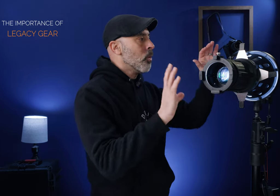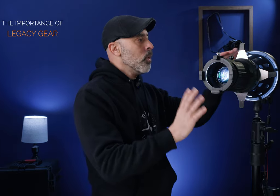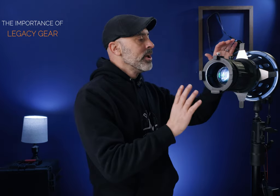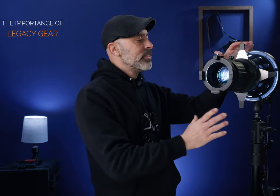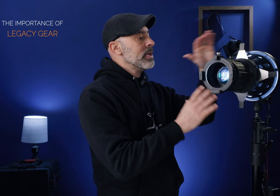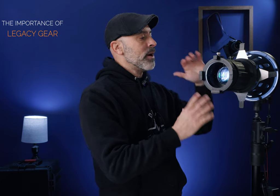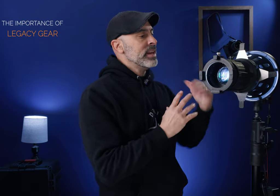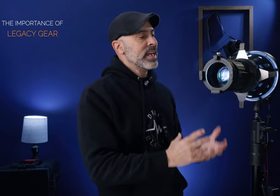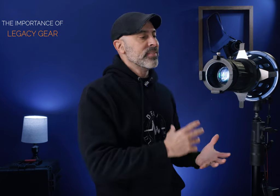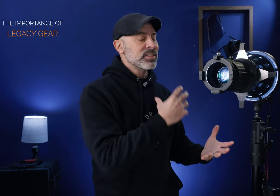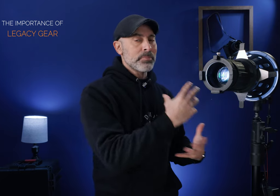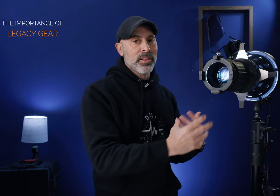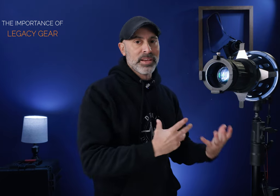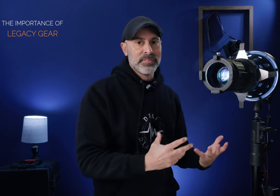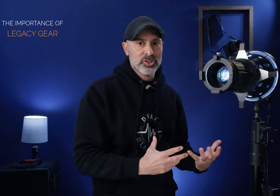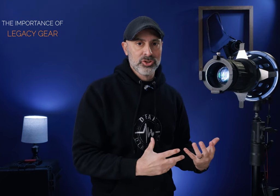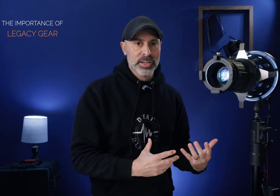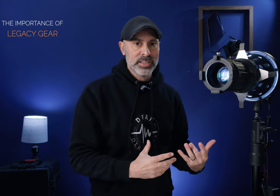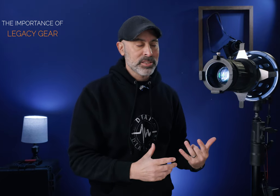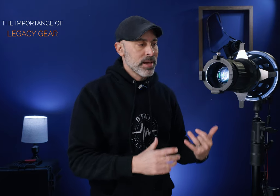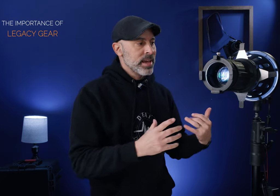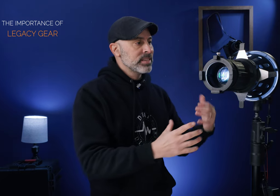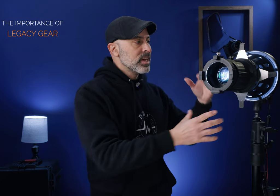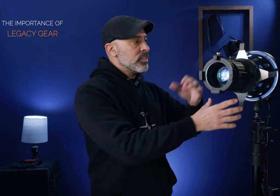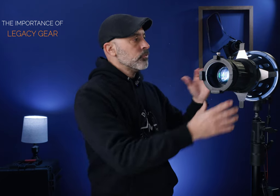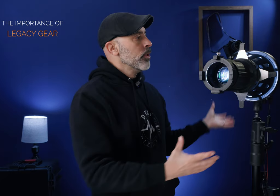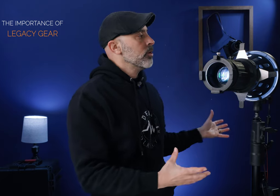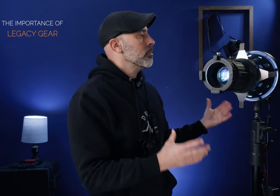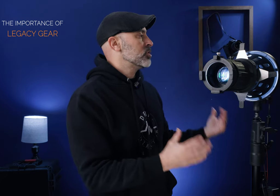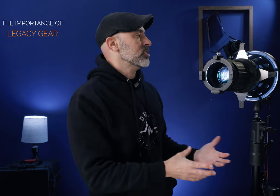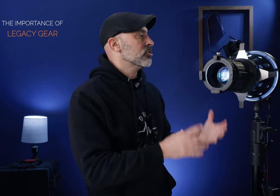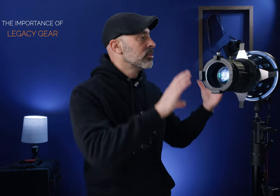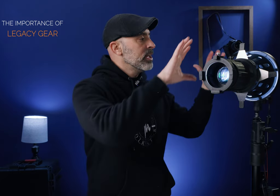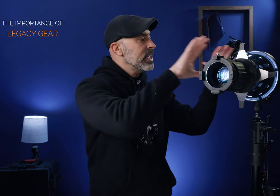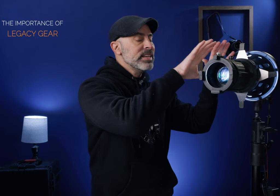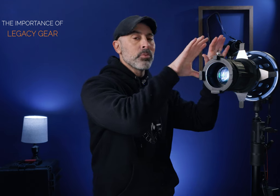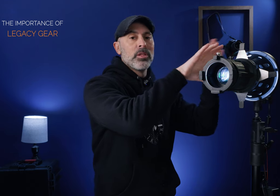one good thing about any kind of these Spotlight fixtures like this is this 40° projector is one of